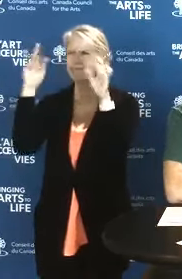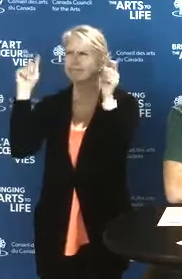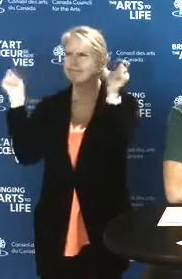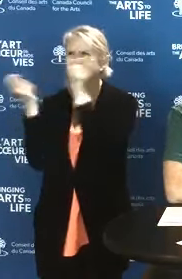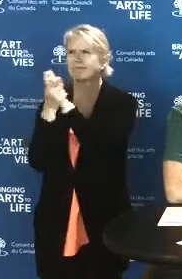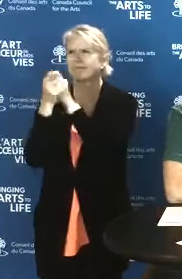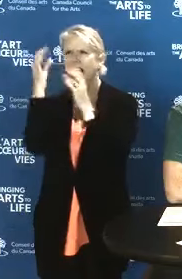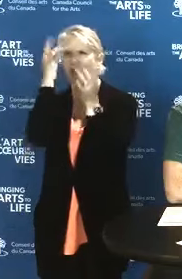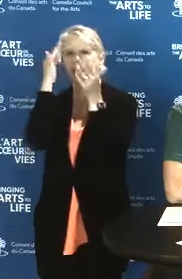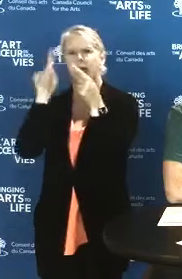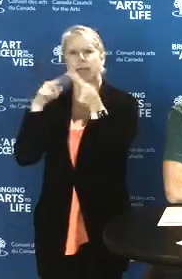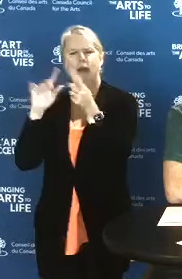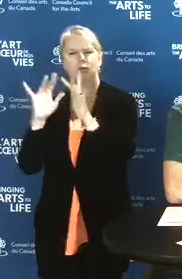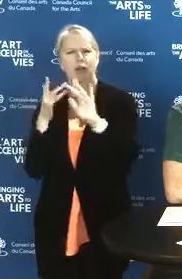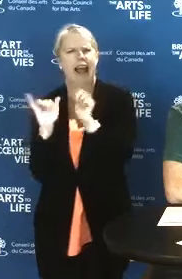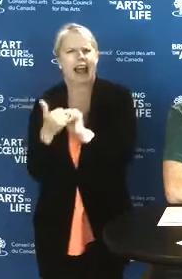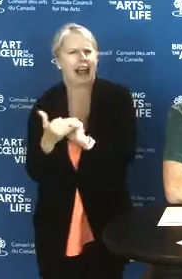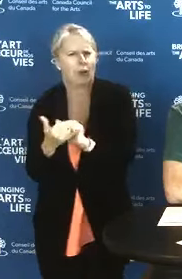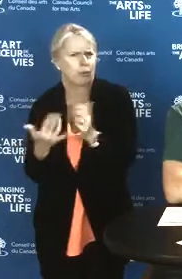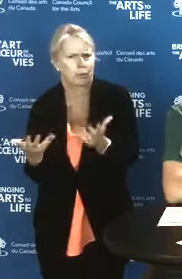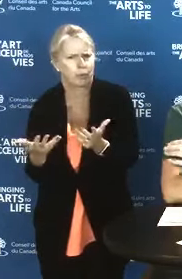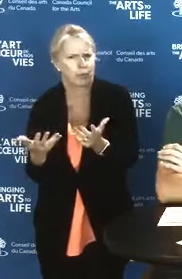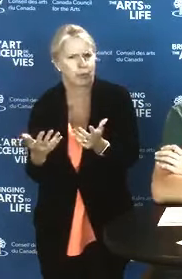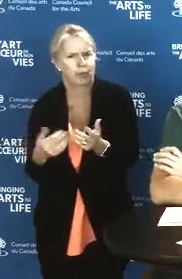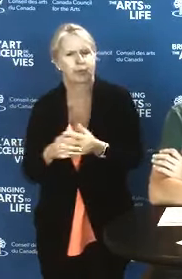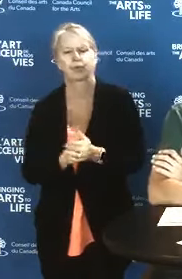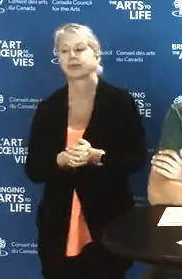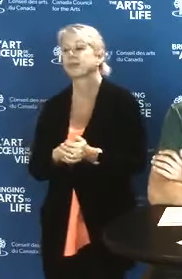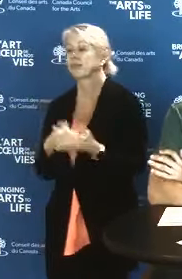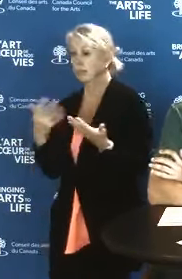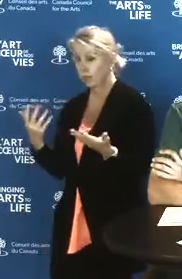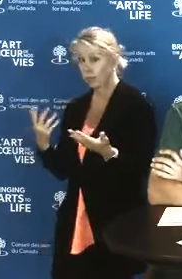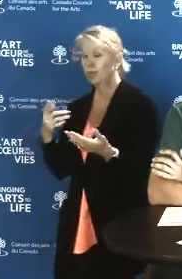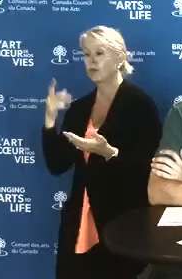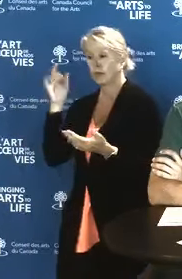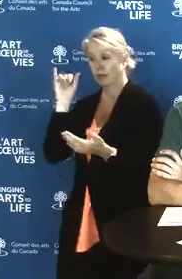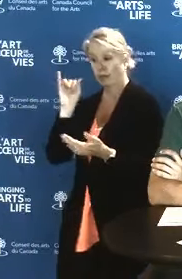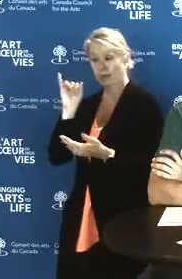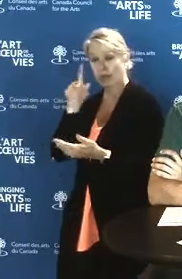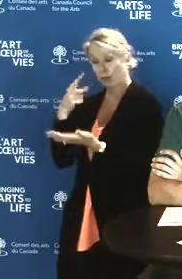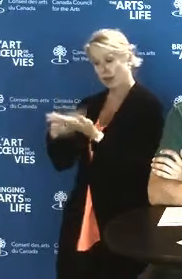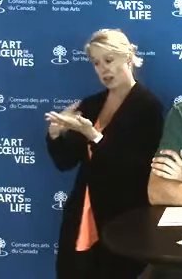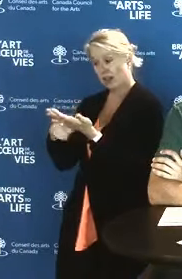In fact, when you think about digital literacy, ask yourself: What do I need to learn,